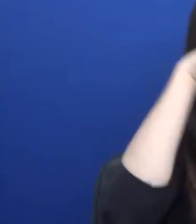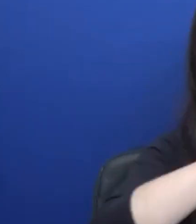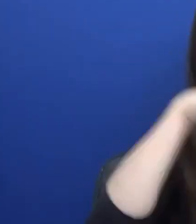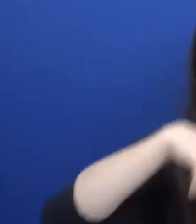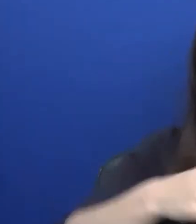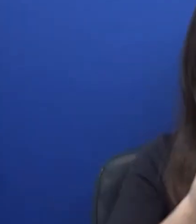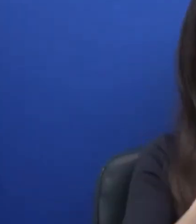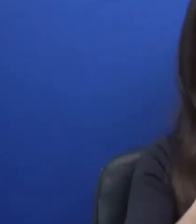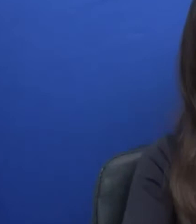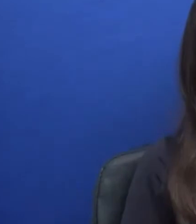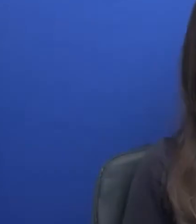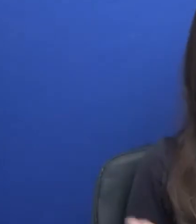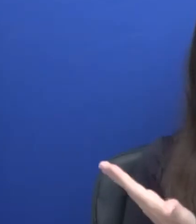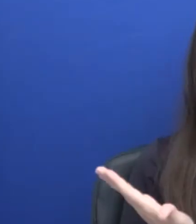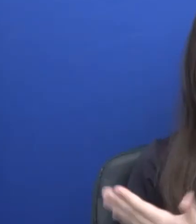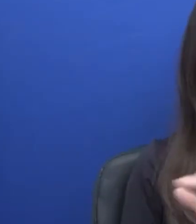on drama digital.